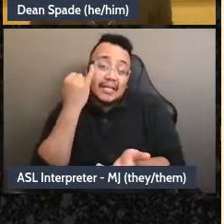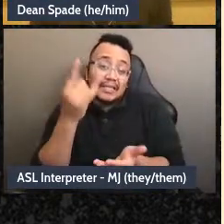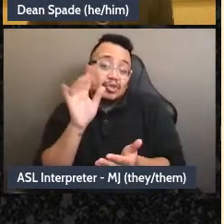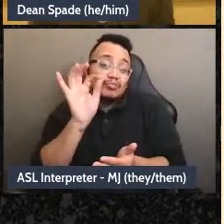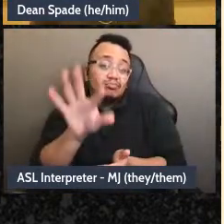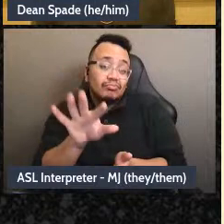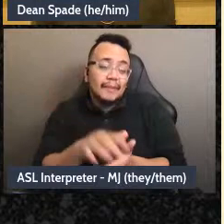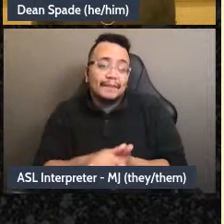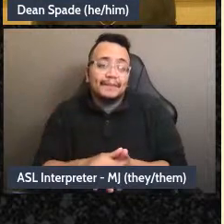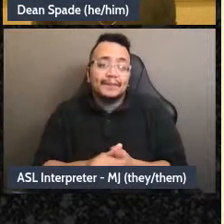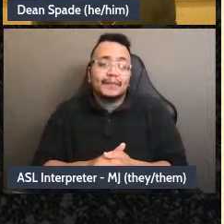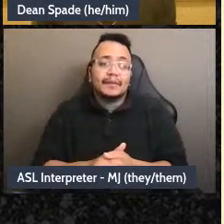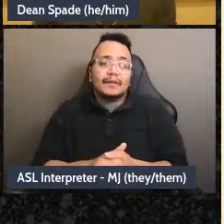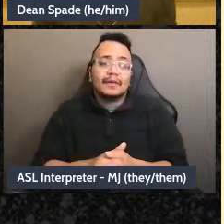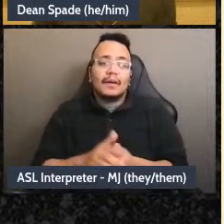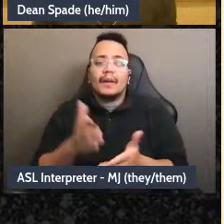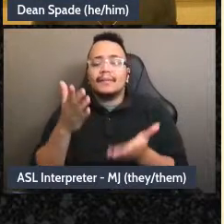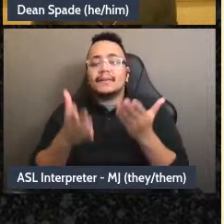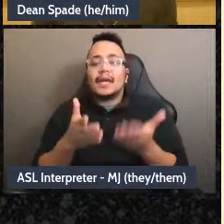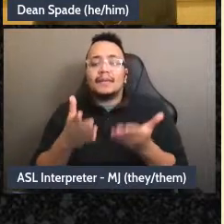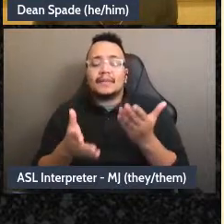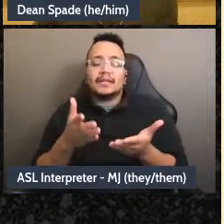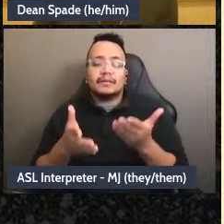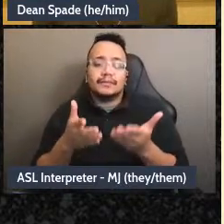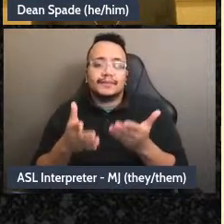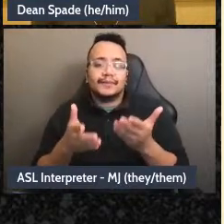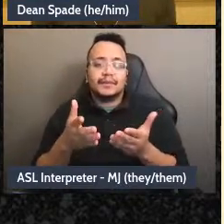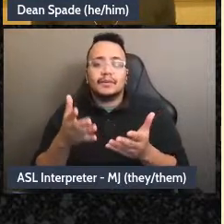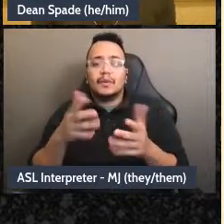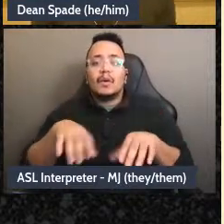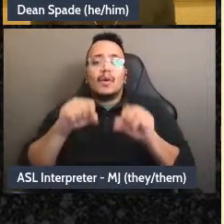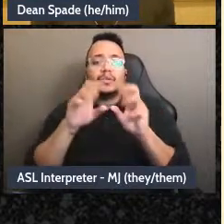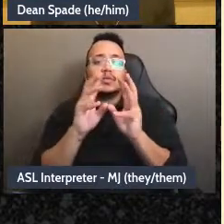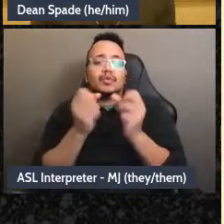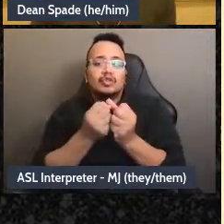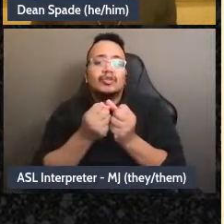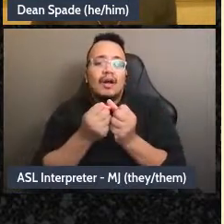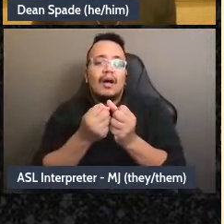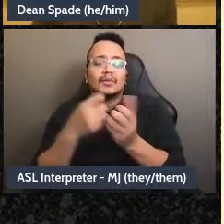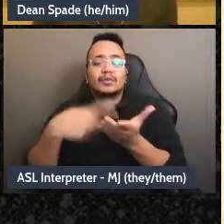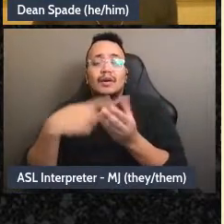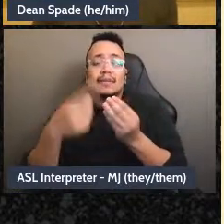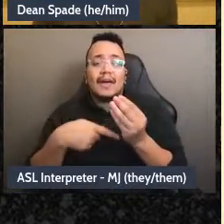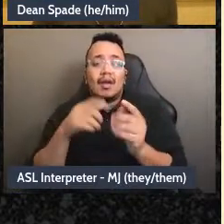just a general group culture workshop, or a workshop on group culture specifically around